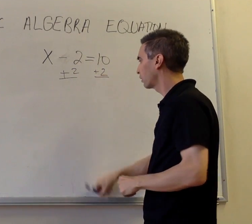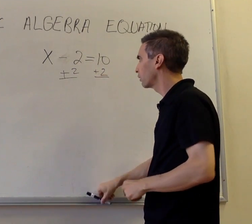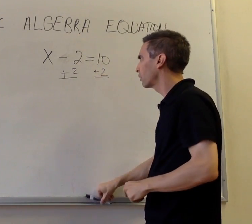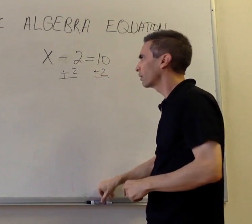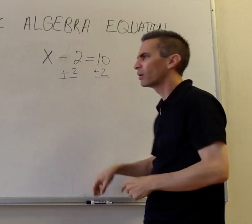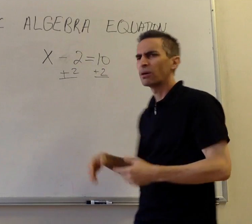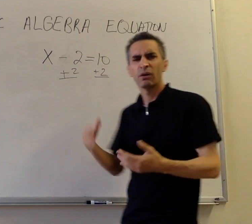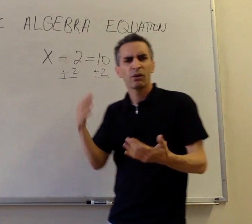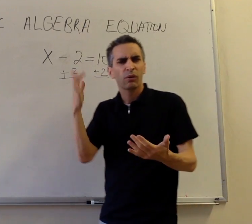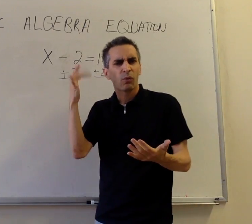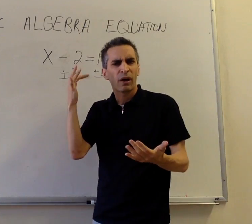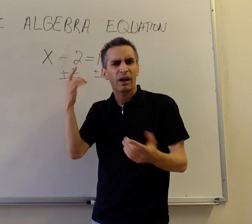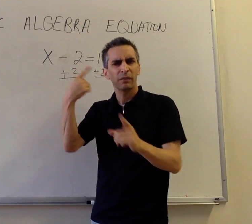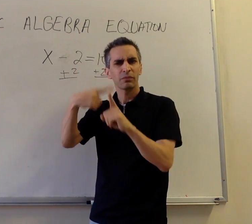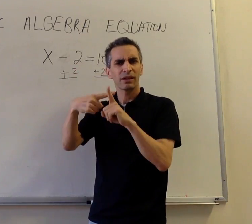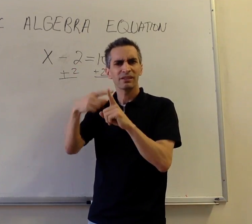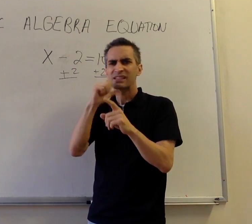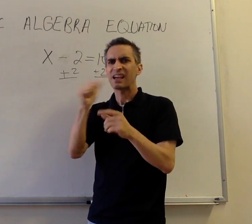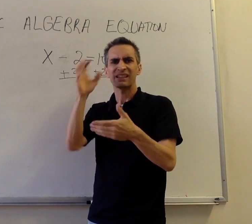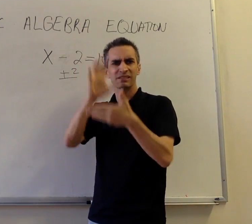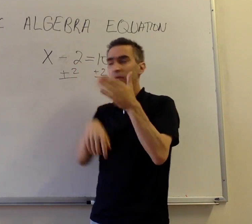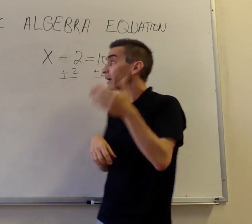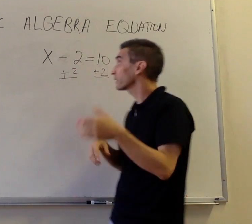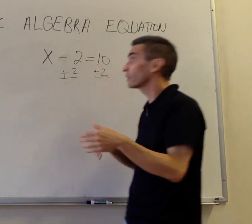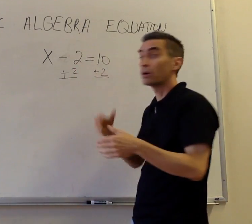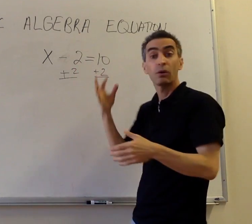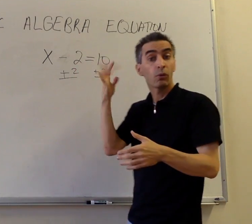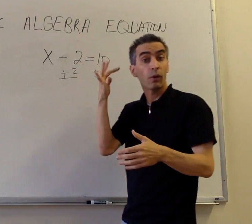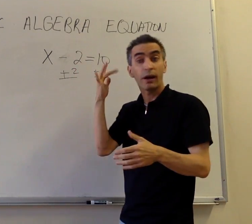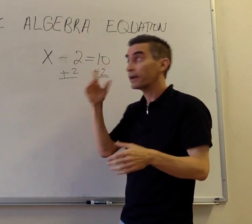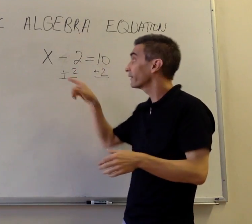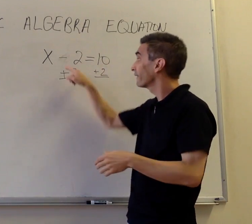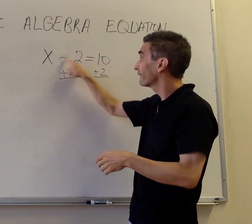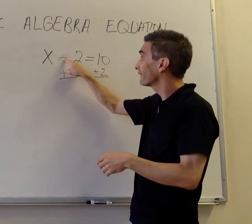Why add and not subtract?